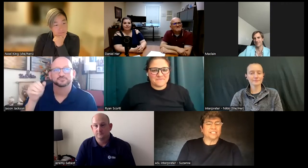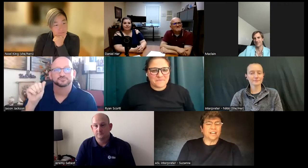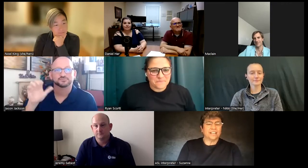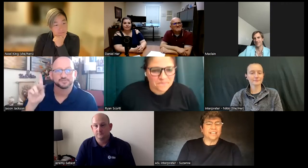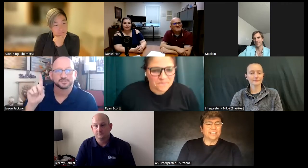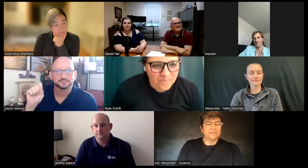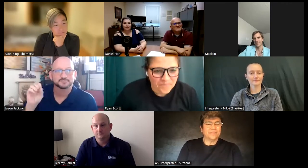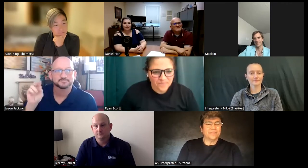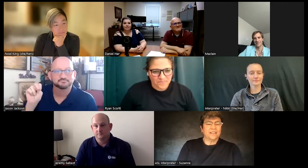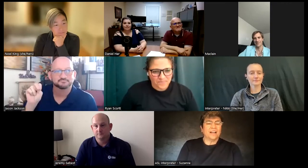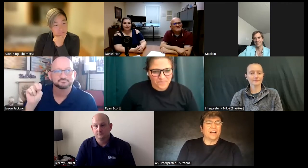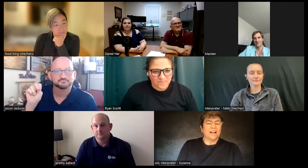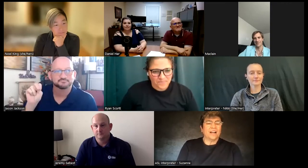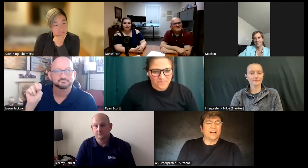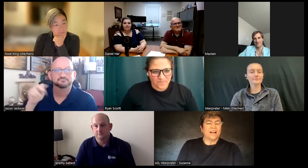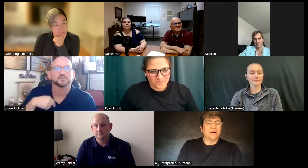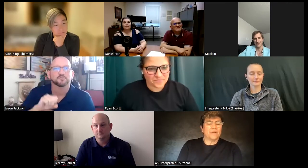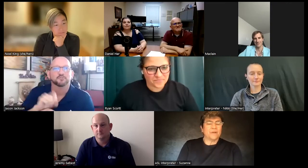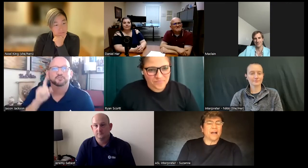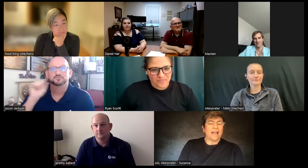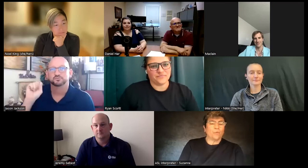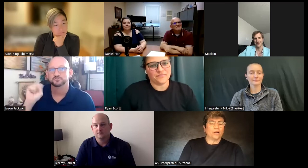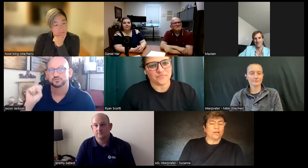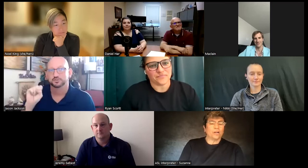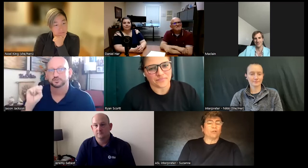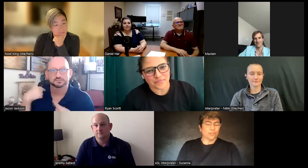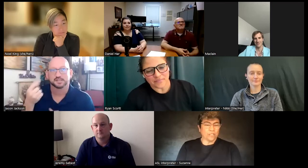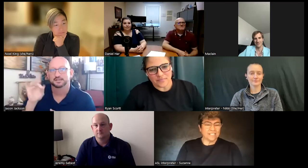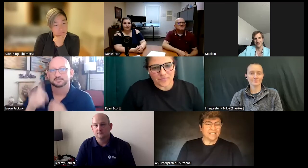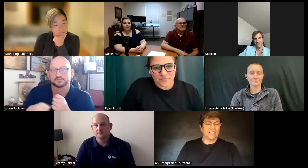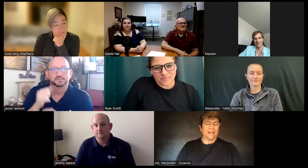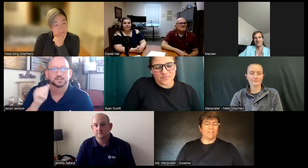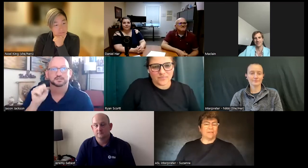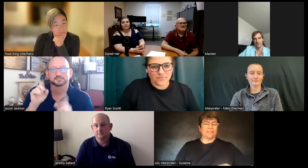talking. I work for Sorensen. I've been there